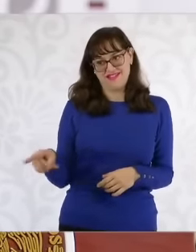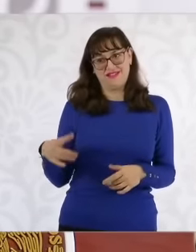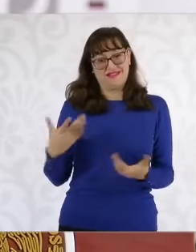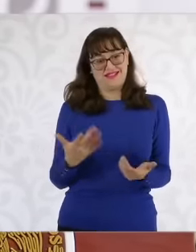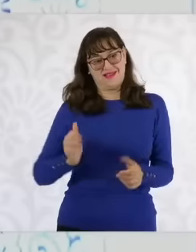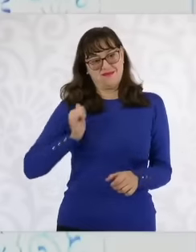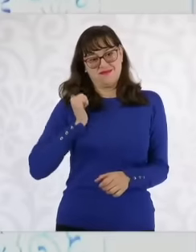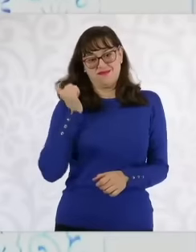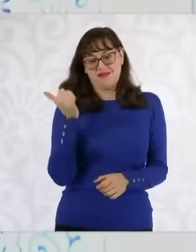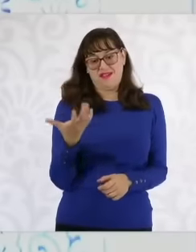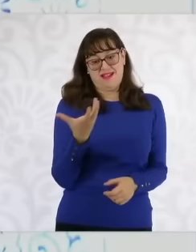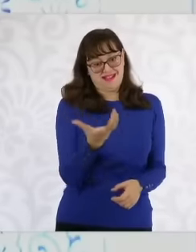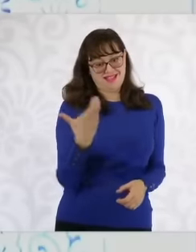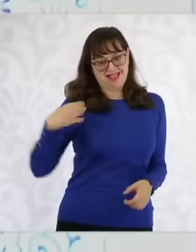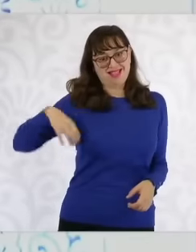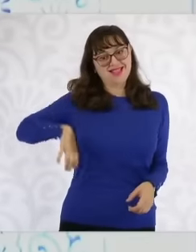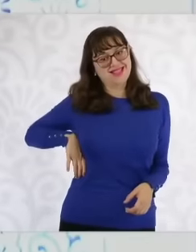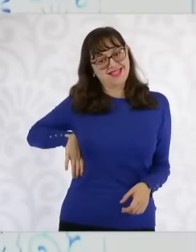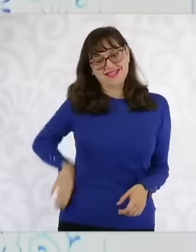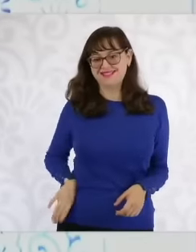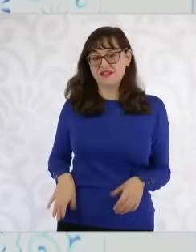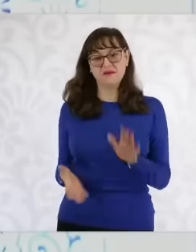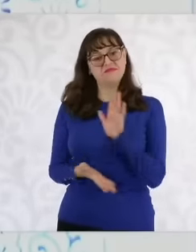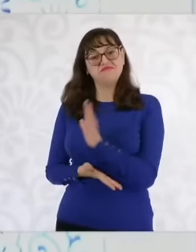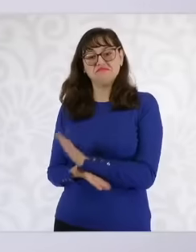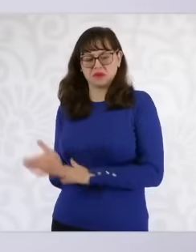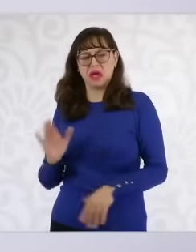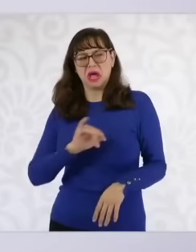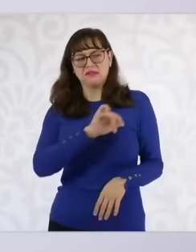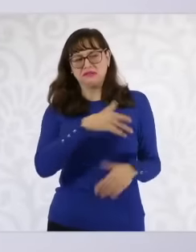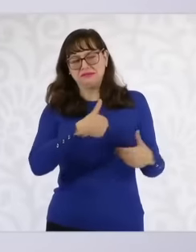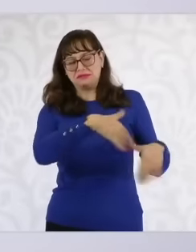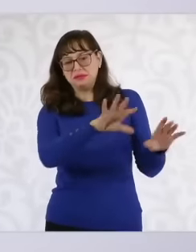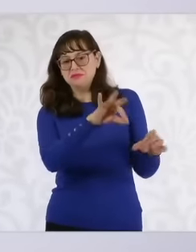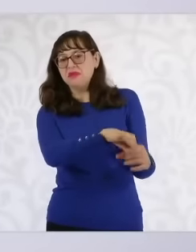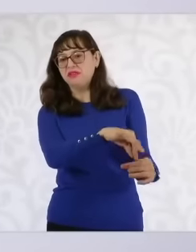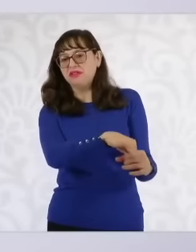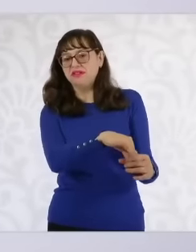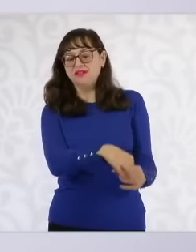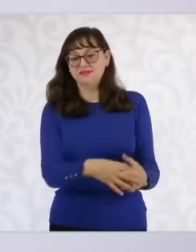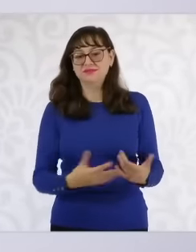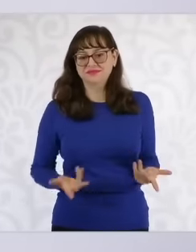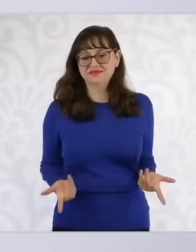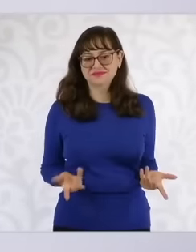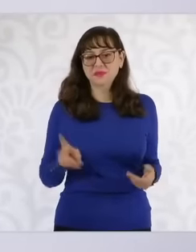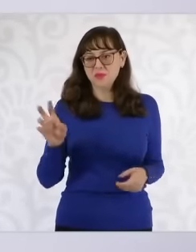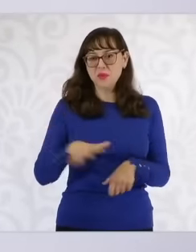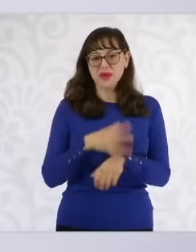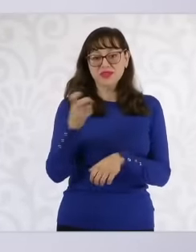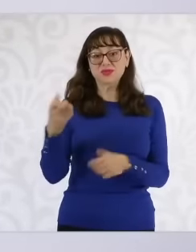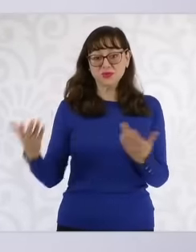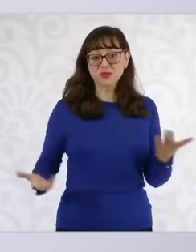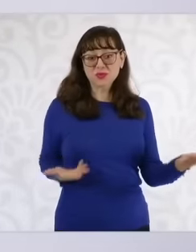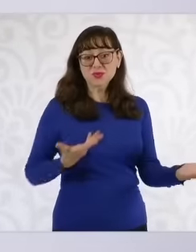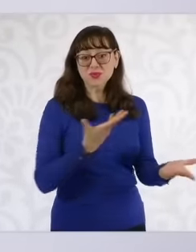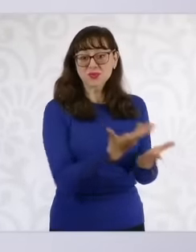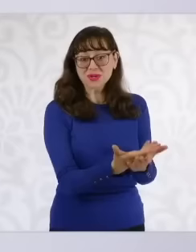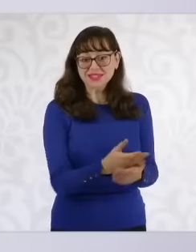they present their resignation to take their retirements. That is the framework in which